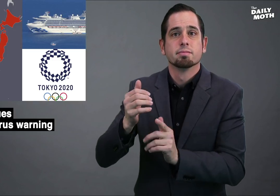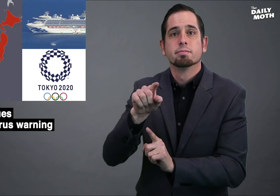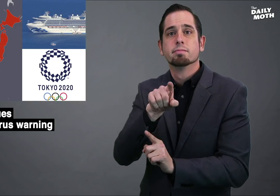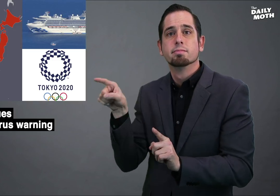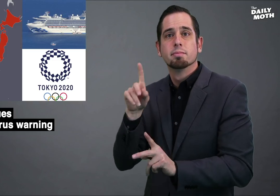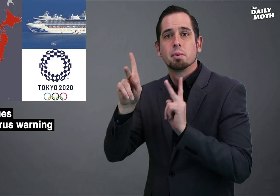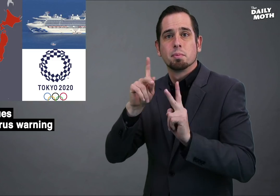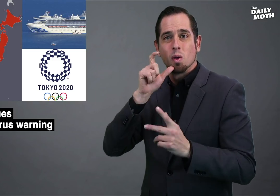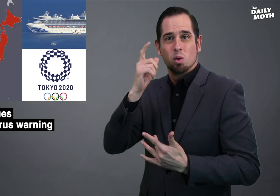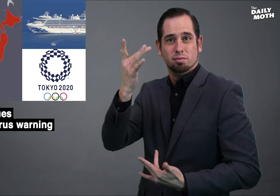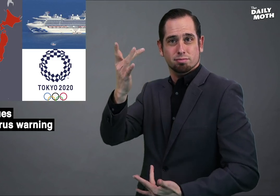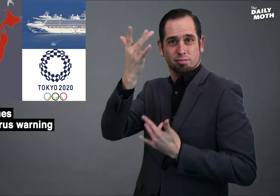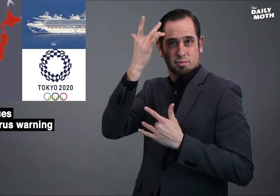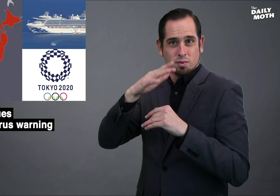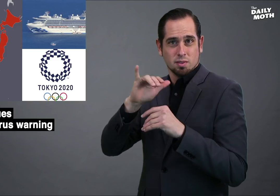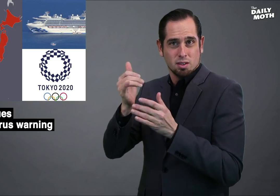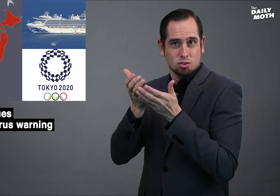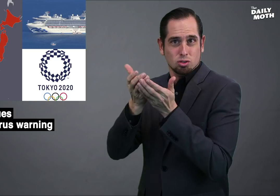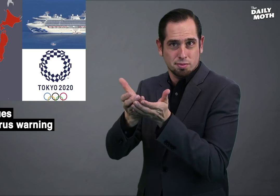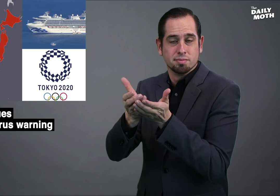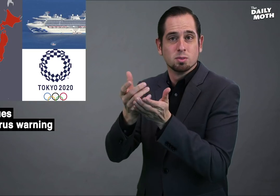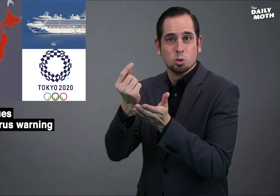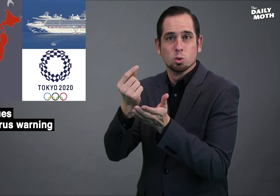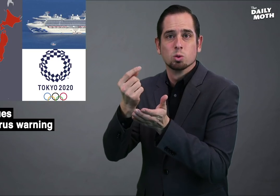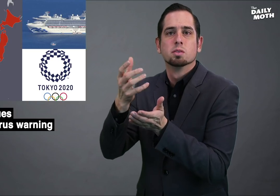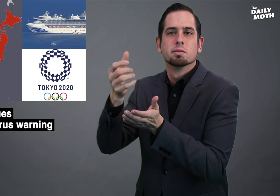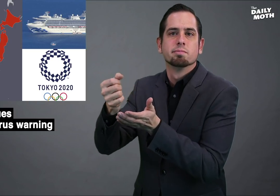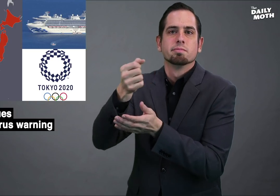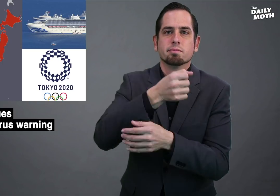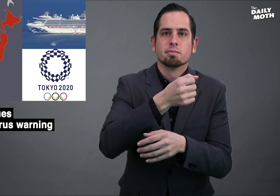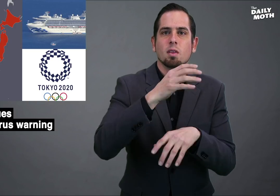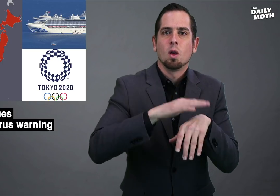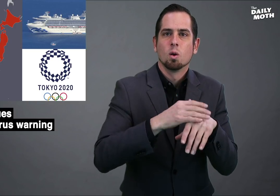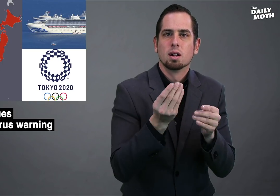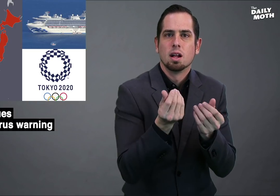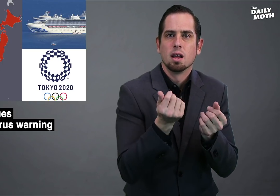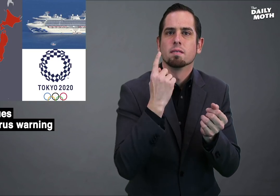Those who are infected on the ship were brought on land